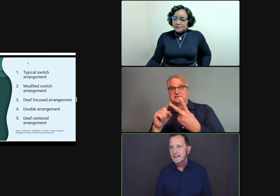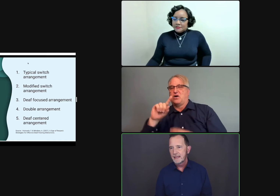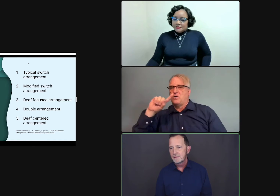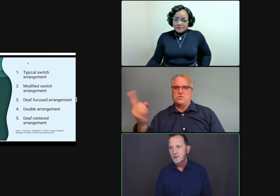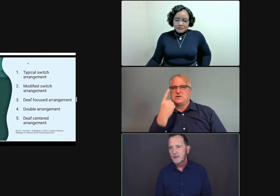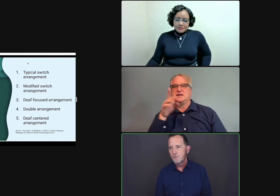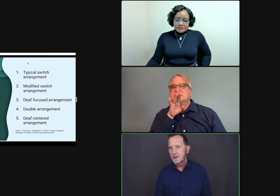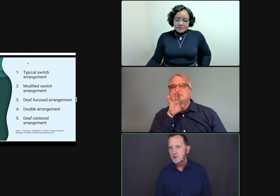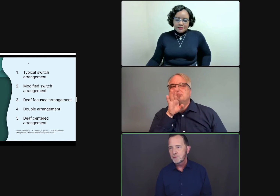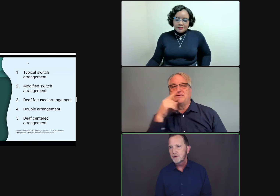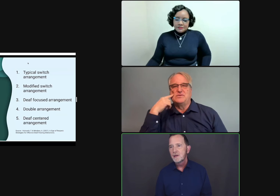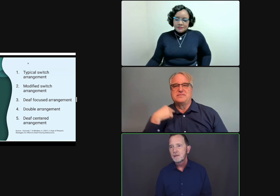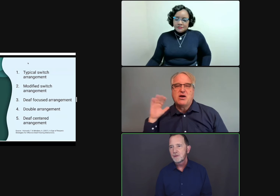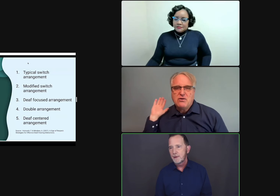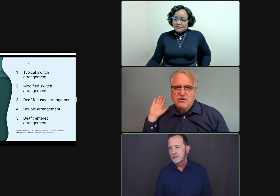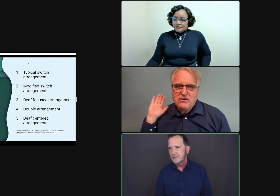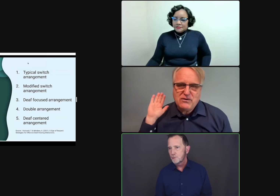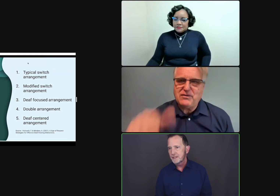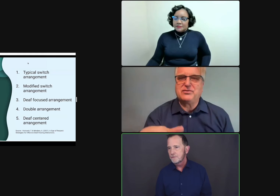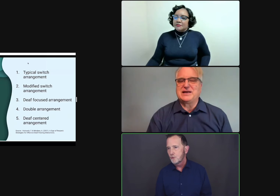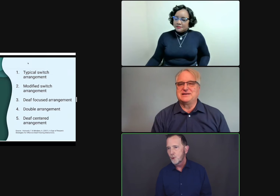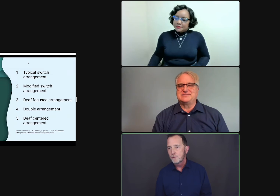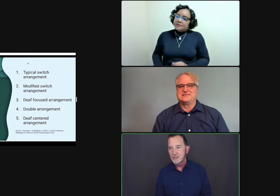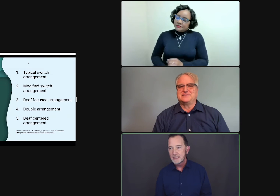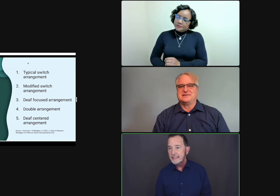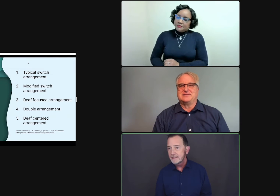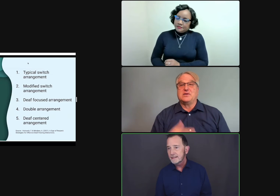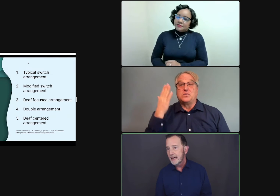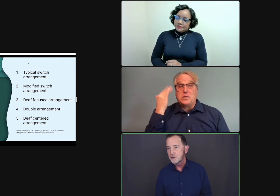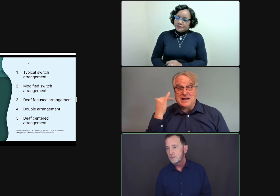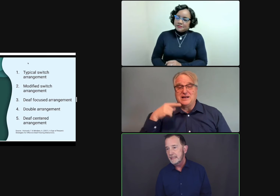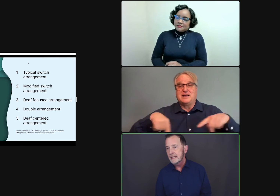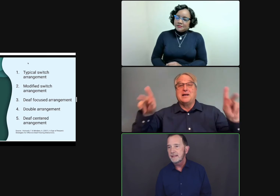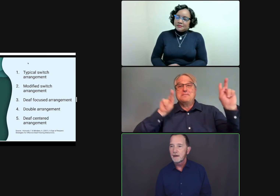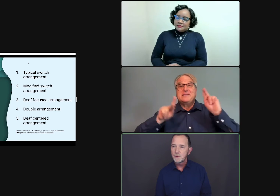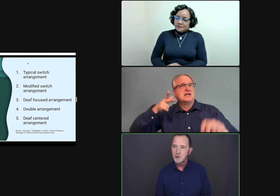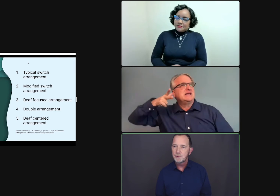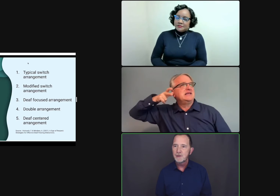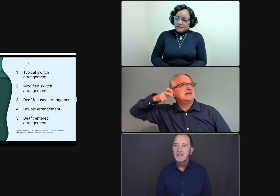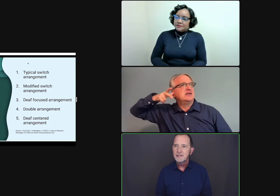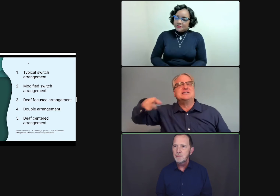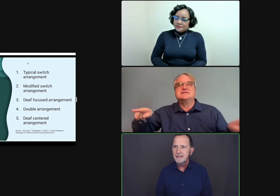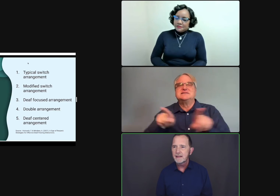Again, you would have one interpreter primarily interpreting for whoever is leading the class or the meeting and the other interpreter interpreting